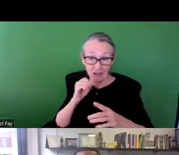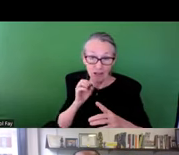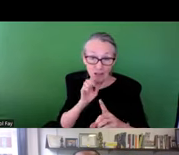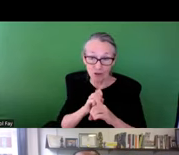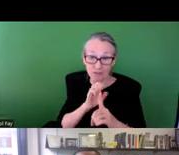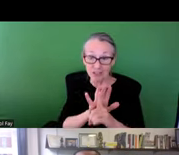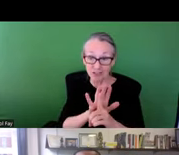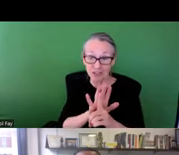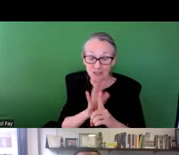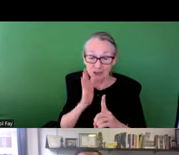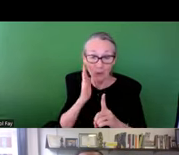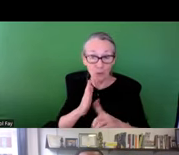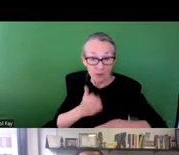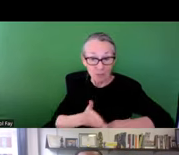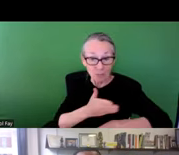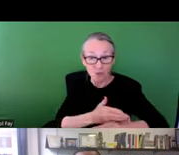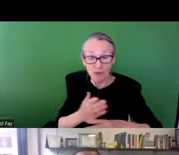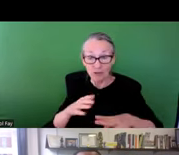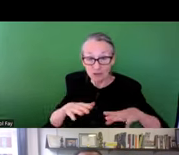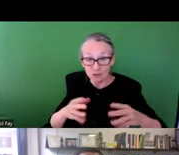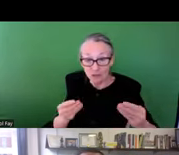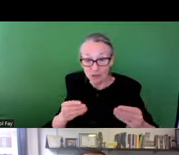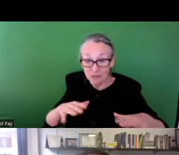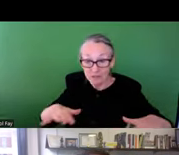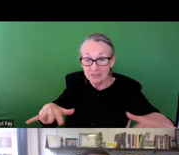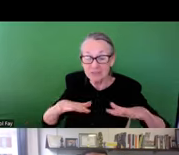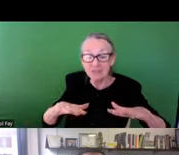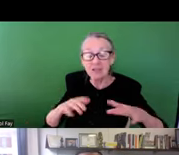potential green